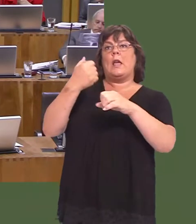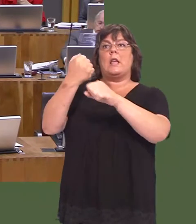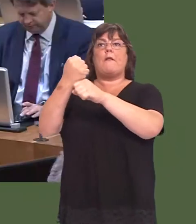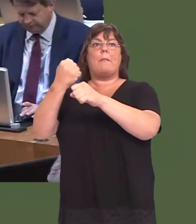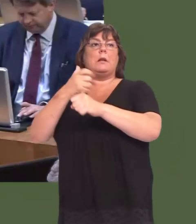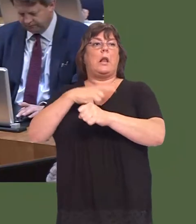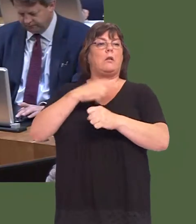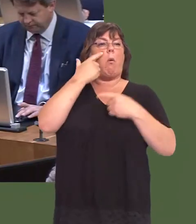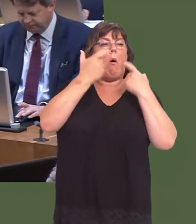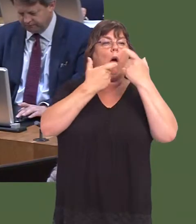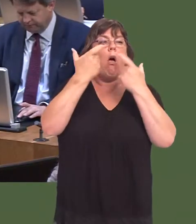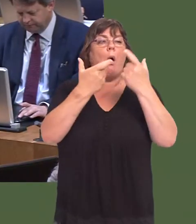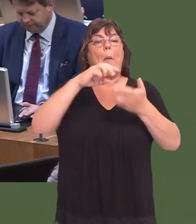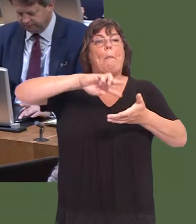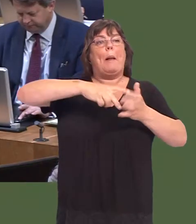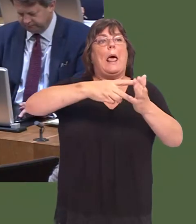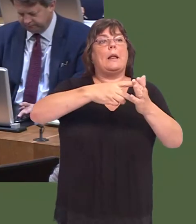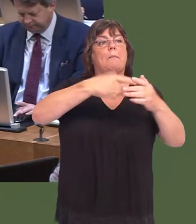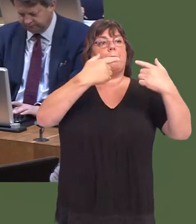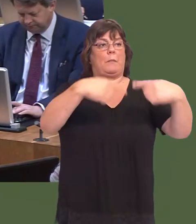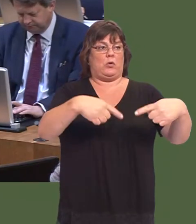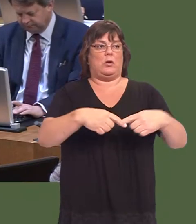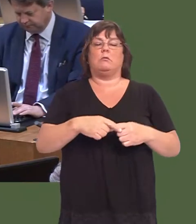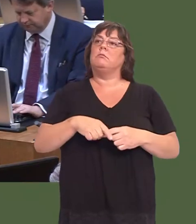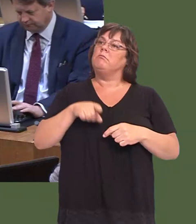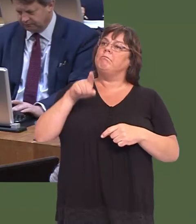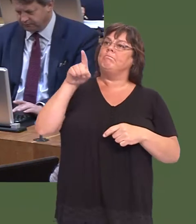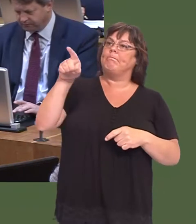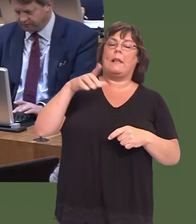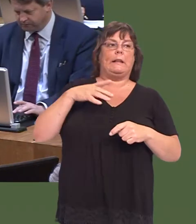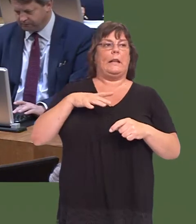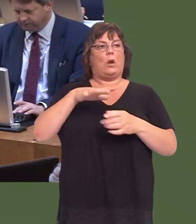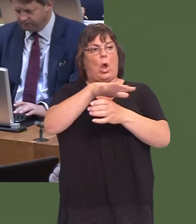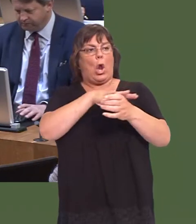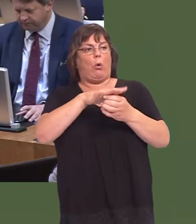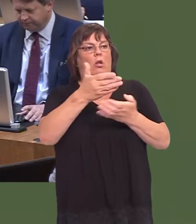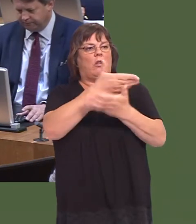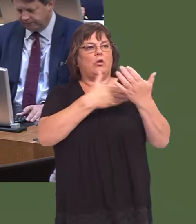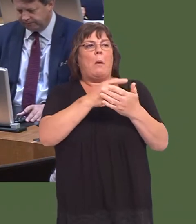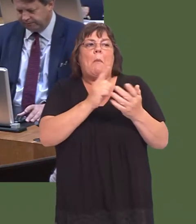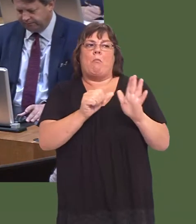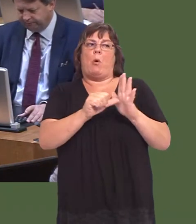Itís in the UK Governmentís interest to make sure that there is full consultation locallyóyou canít give people too much information.